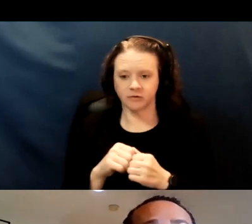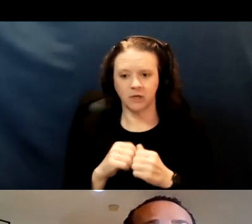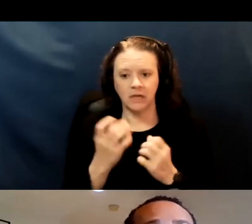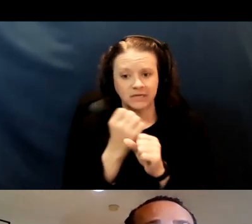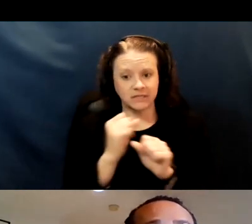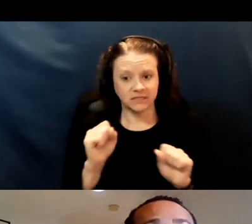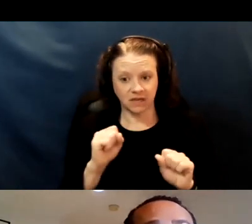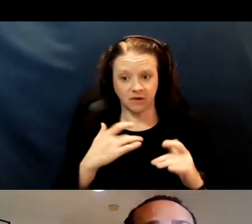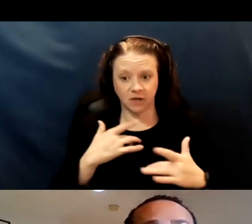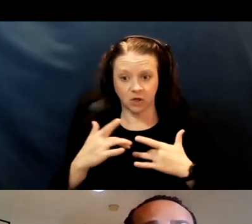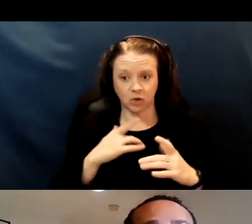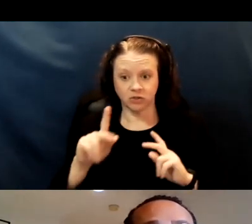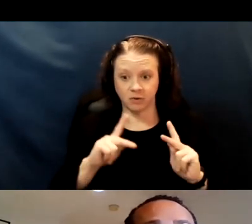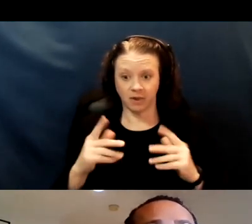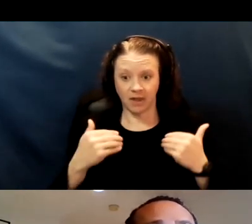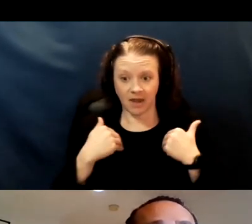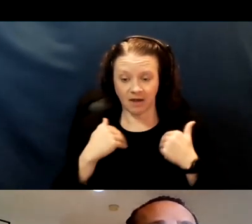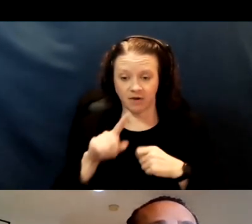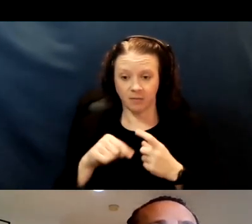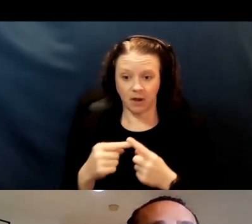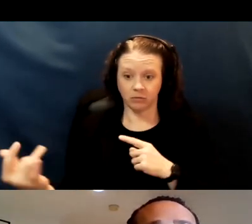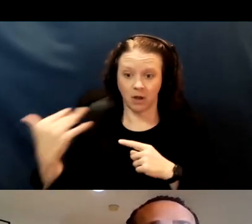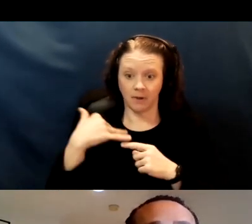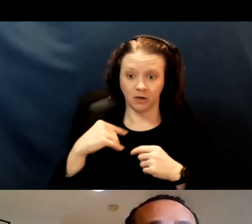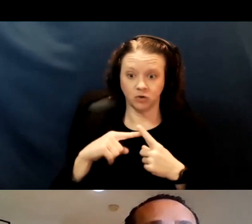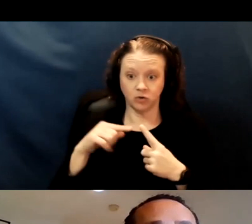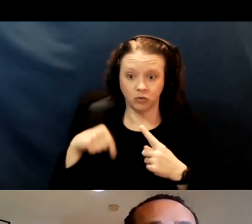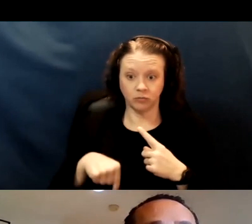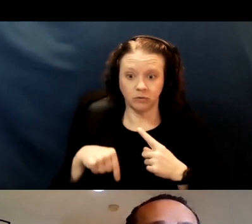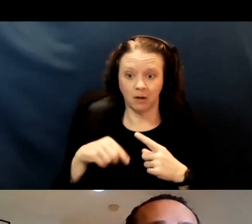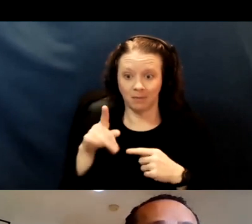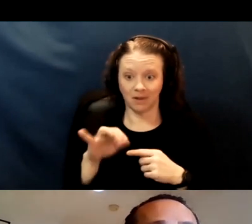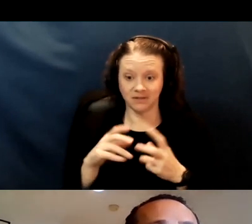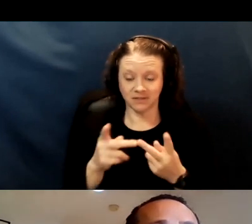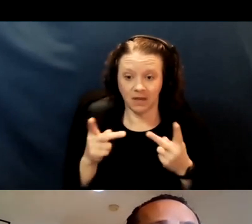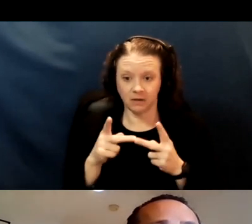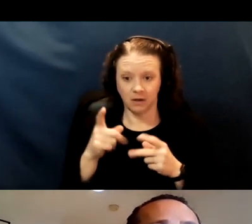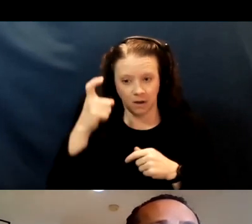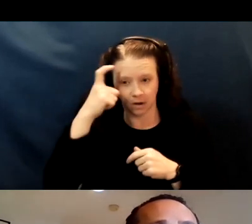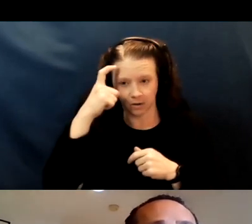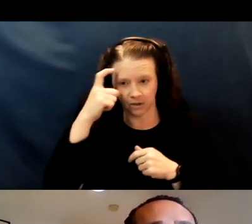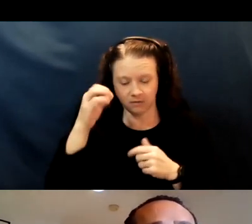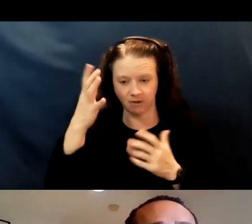about coming to a public site, cognitive and intellectual ability,